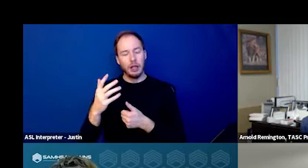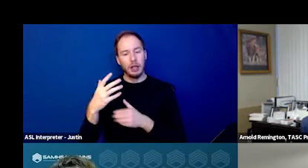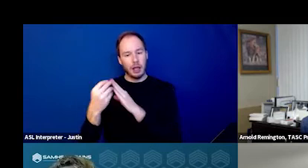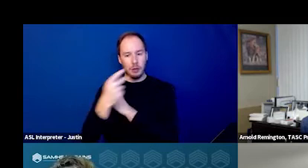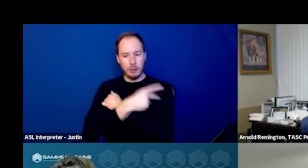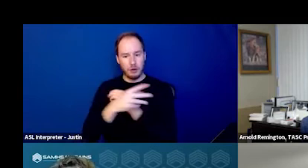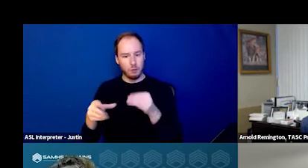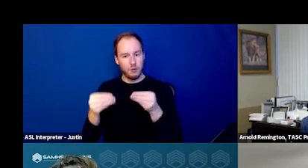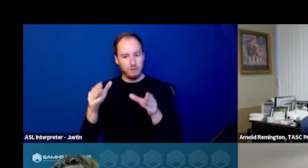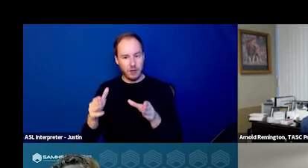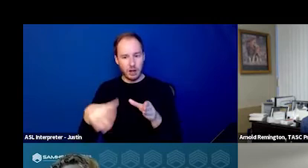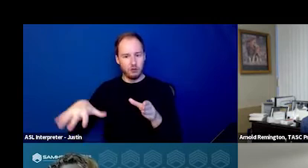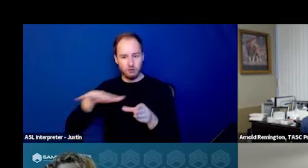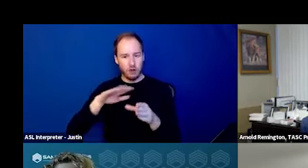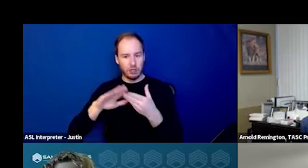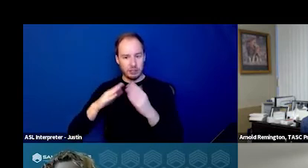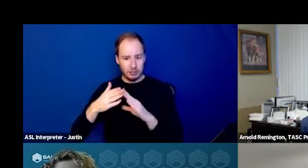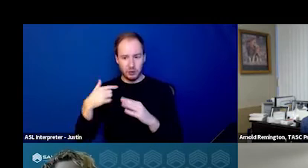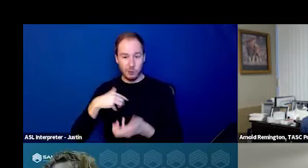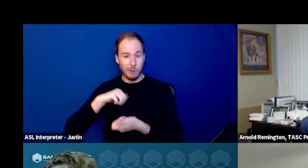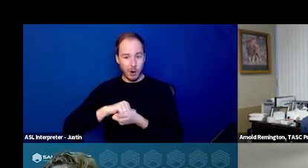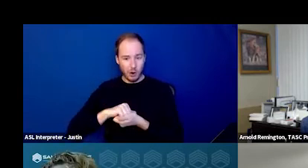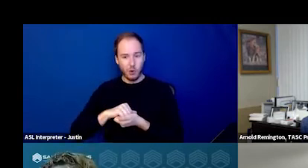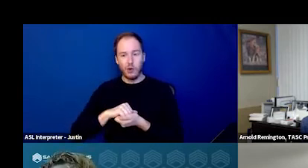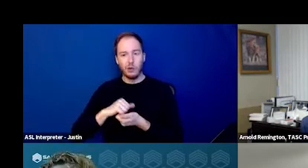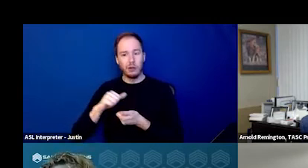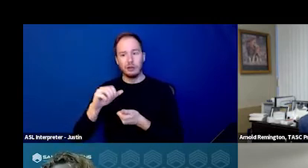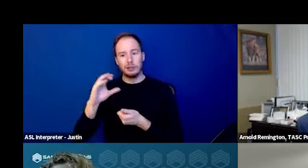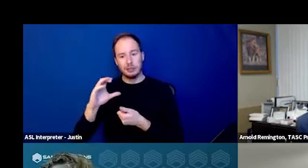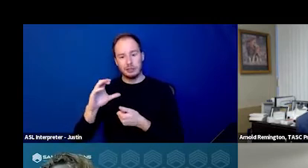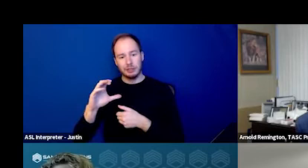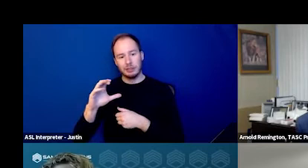So we partner with other CCBHCS and other outpatient